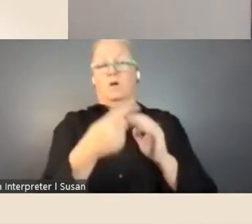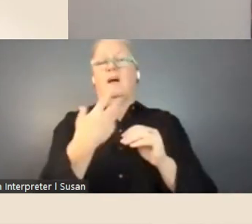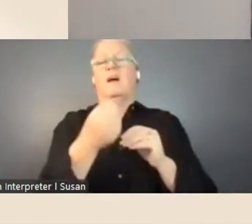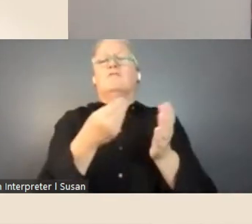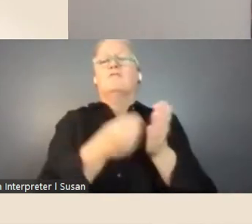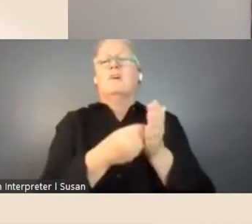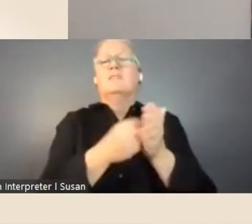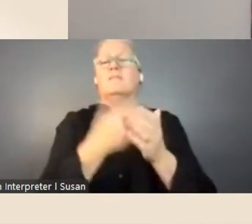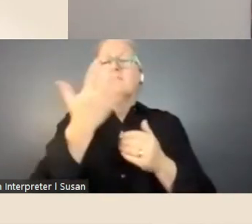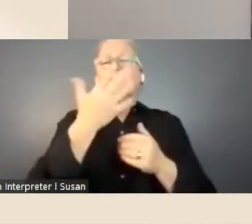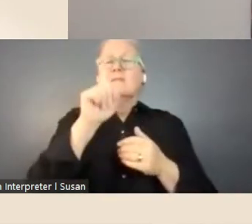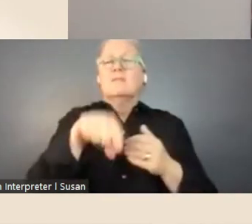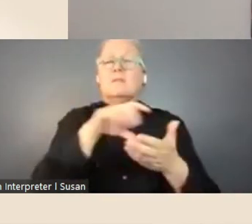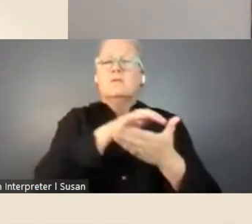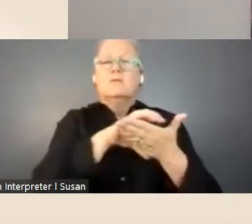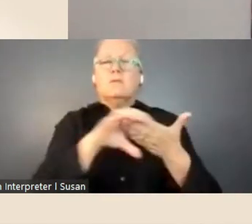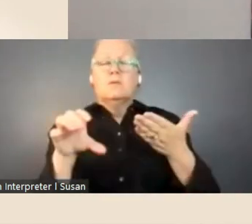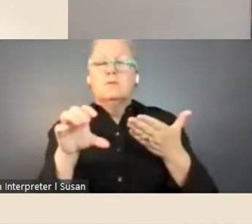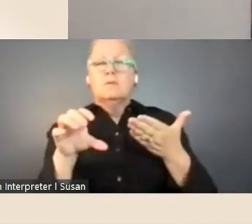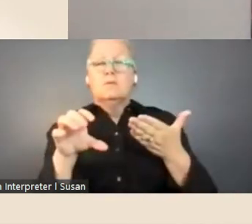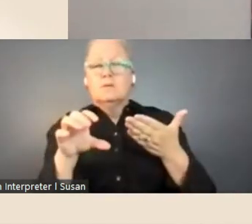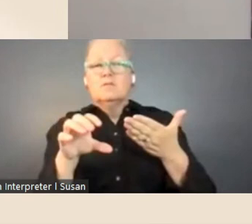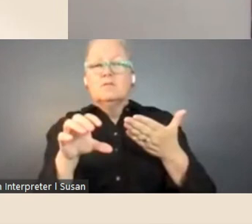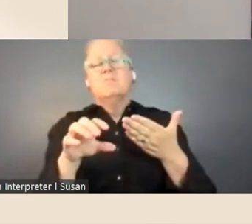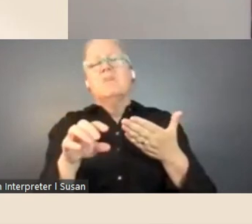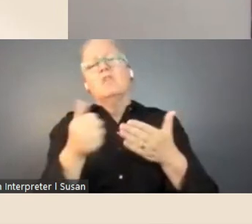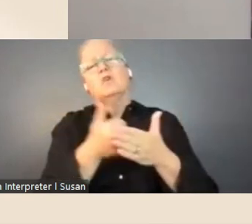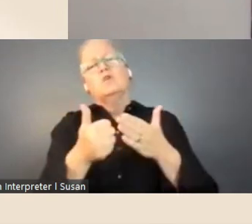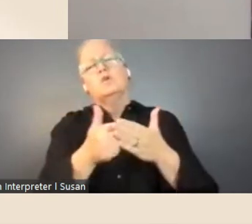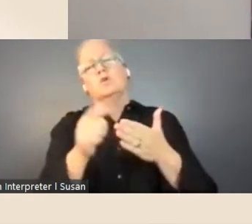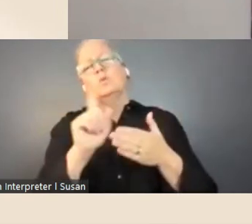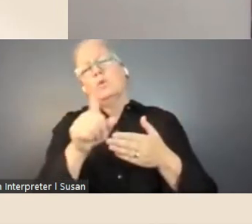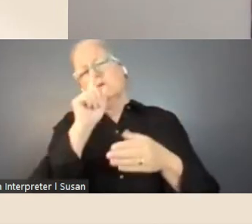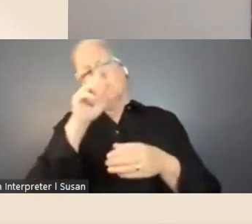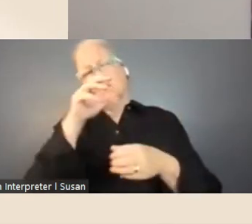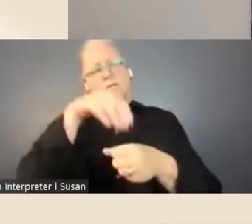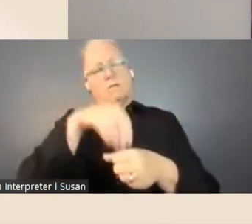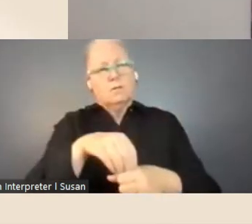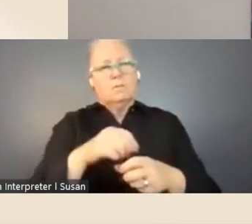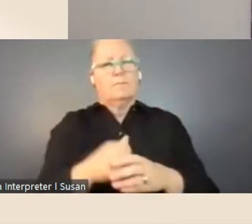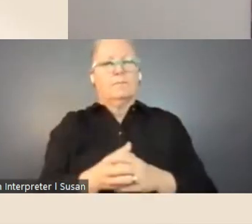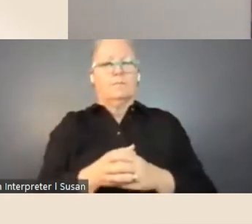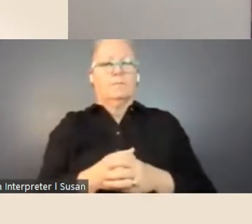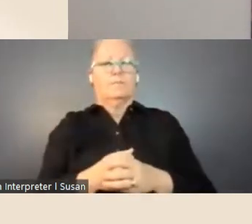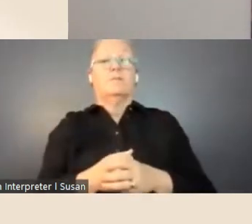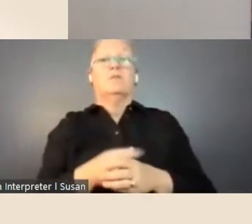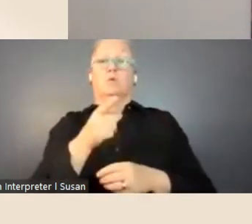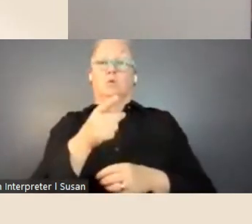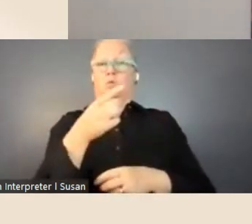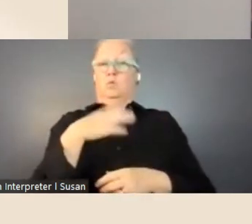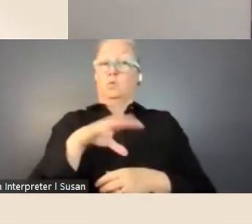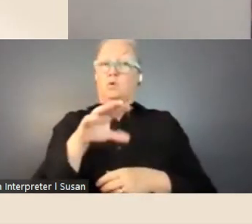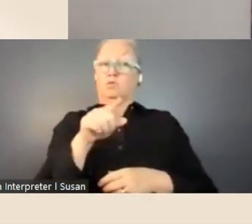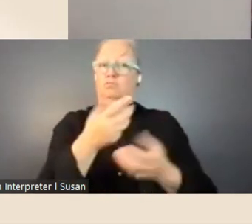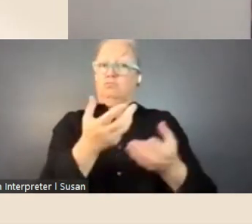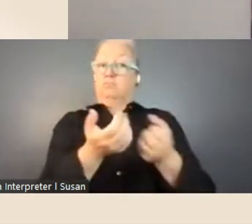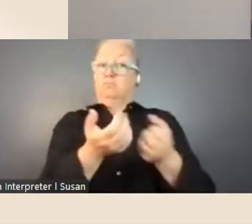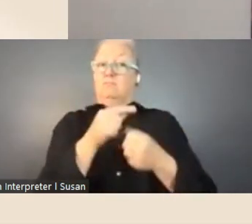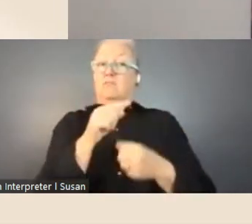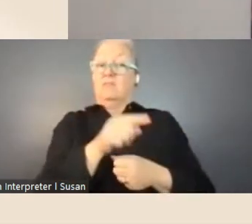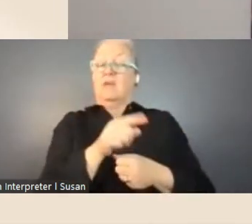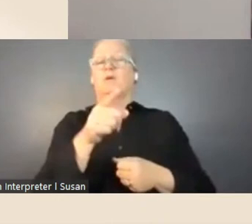thousand dollars, the usual privileges and to be eligible you do need to reside in regional